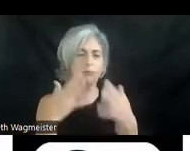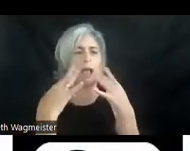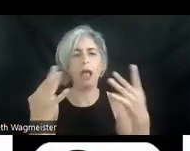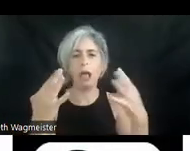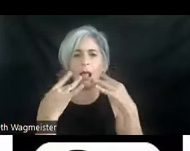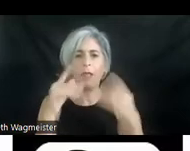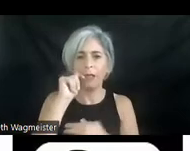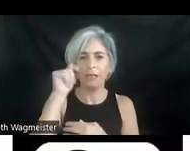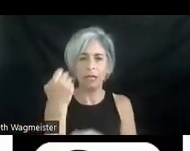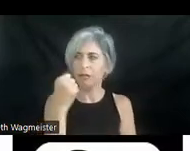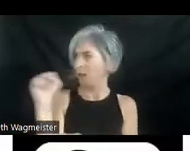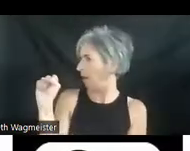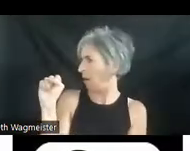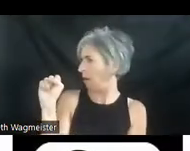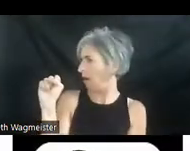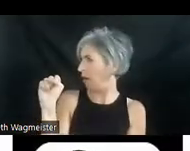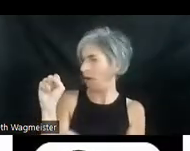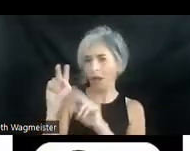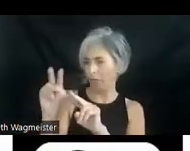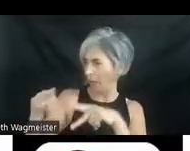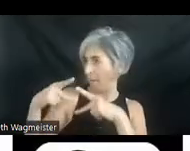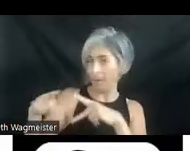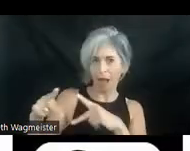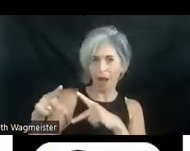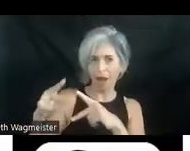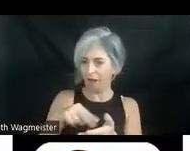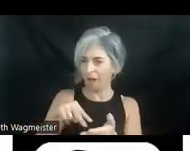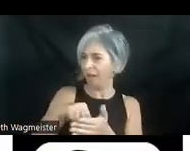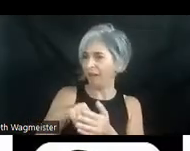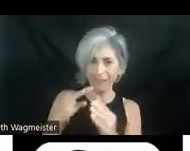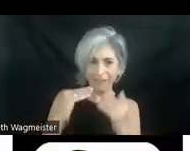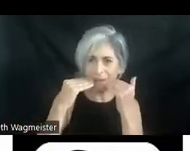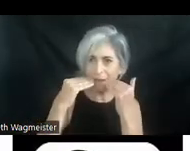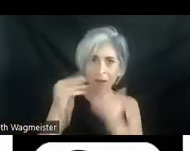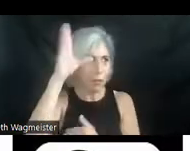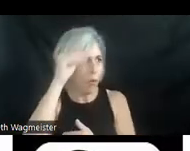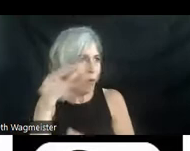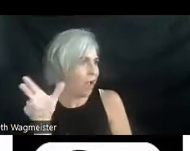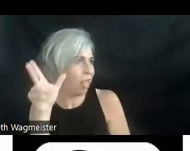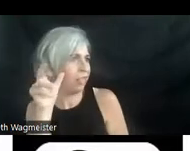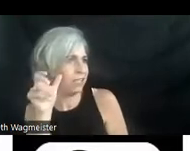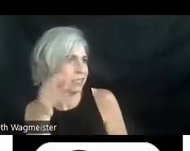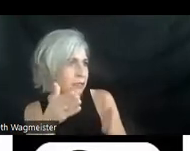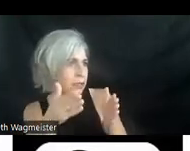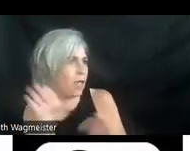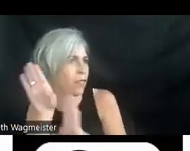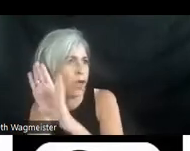his head sharply. At the party women strut by a smiling and boy in the hall listens through an air vent. Stevie's backup